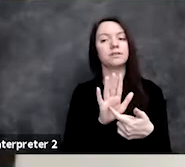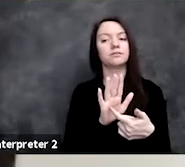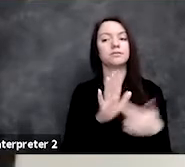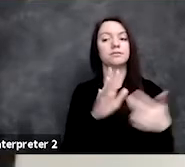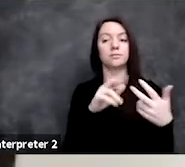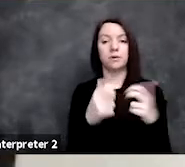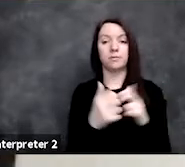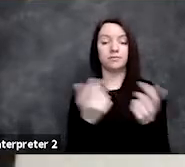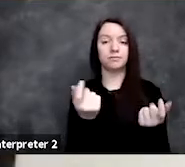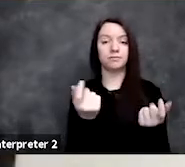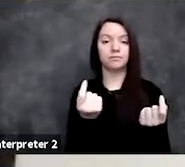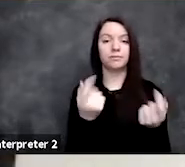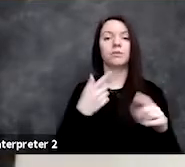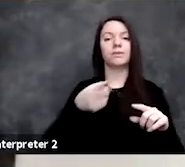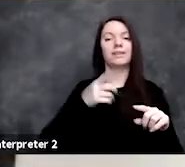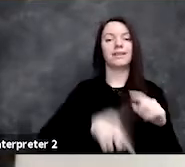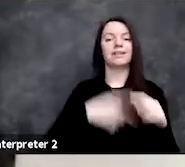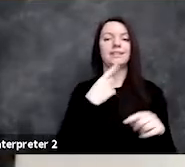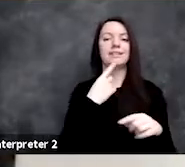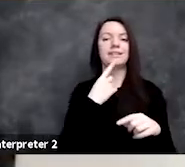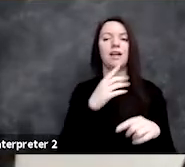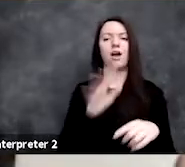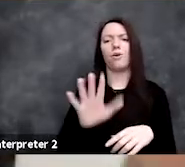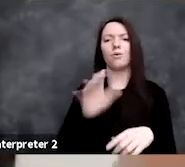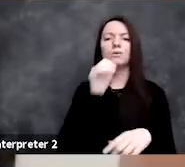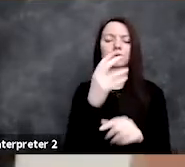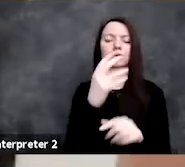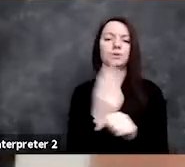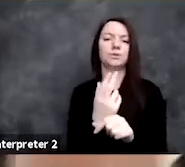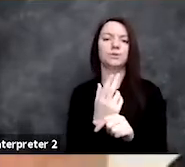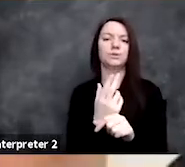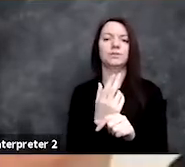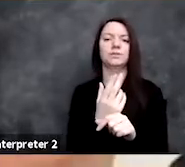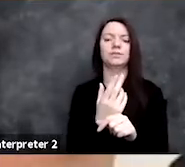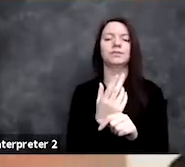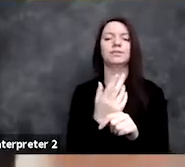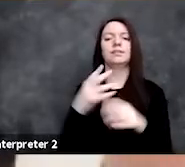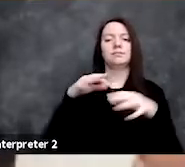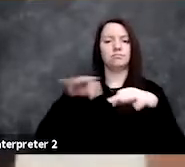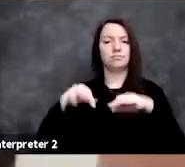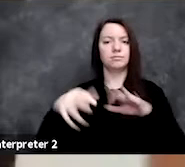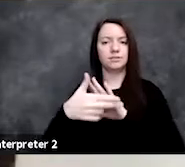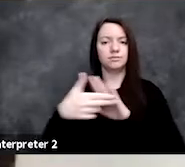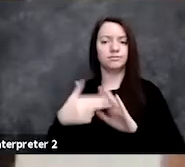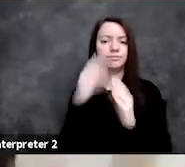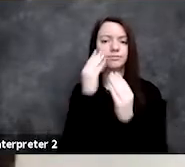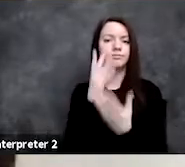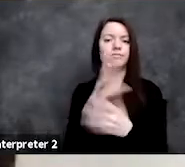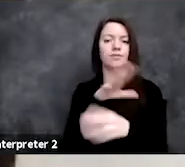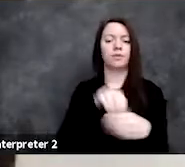we can't just say you can't use underlying demographics as part of your prediction,